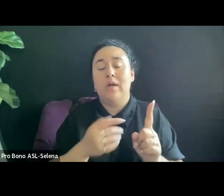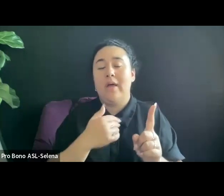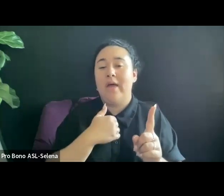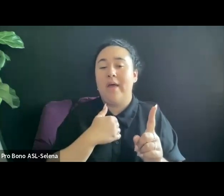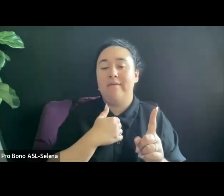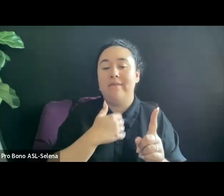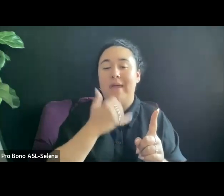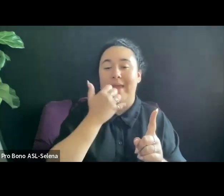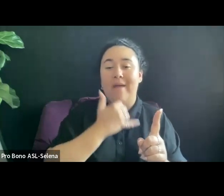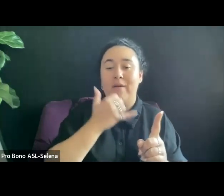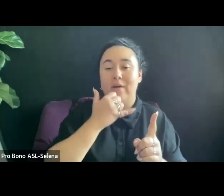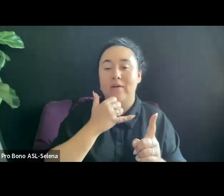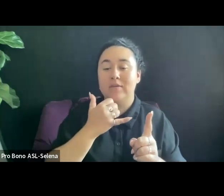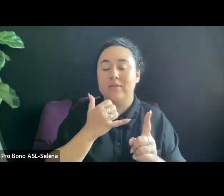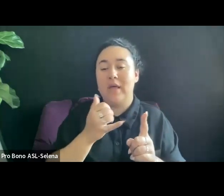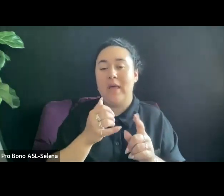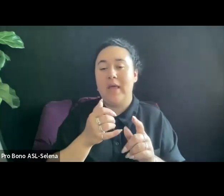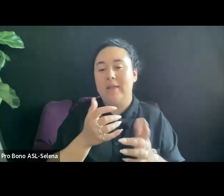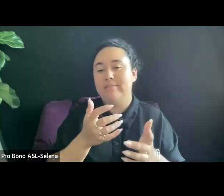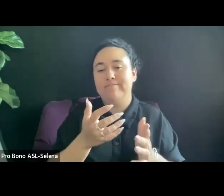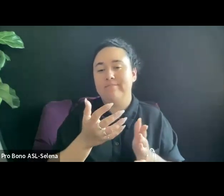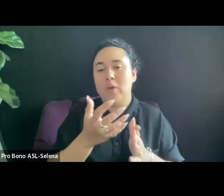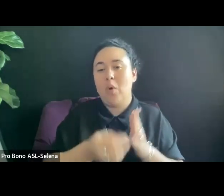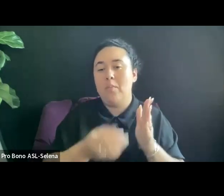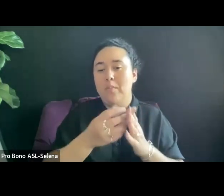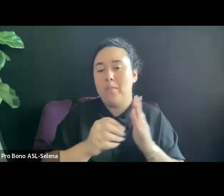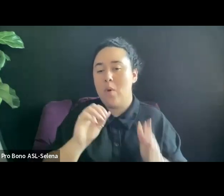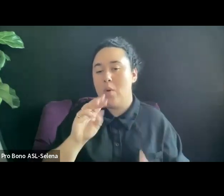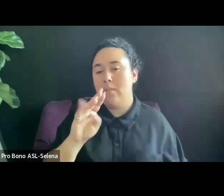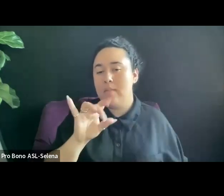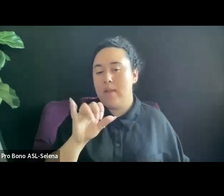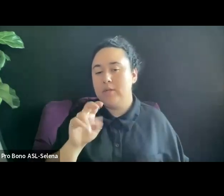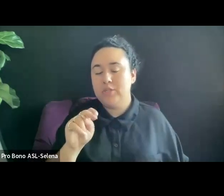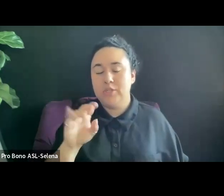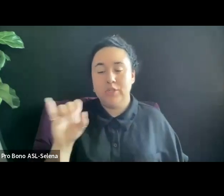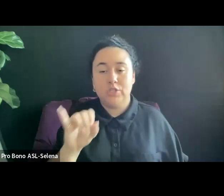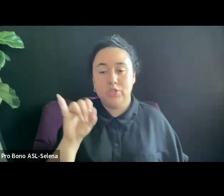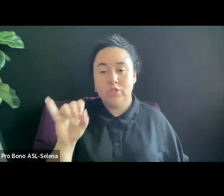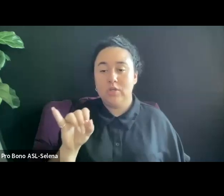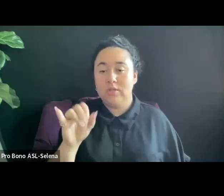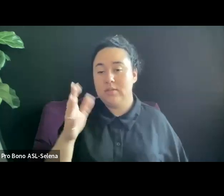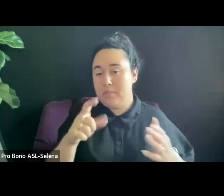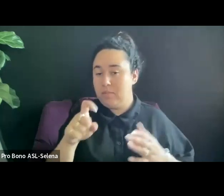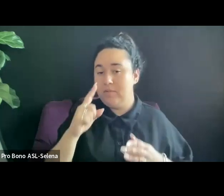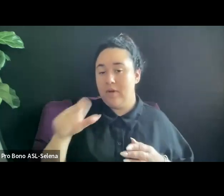NEEDED IF AWE APPROACH OTHER COUNTRIES AS WELL. SUBTITLES AND CLOSED CAPTIONS.